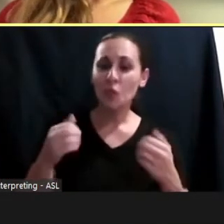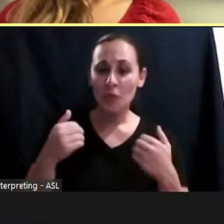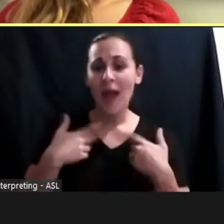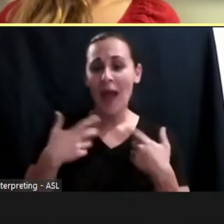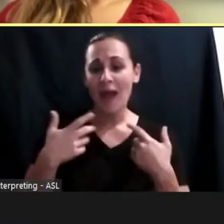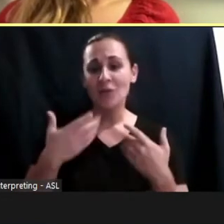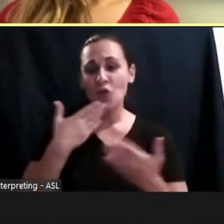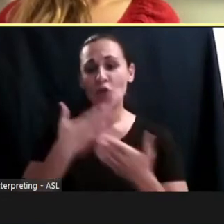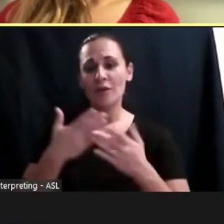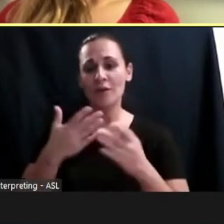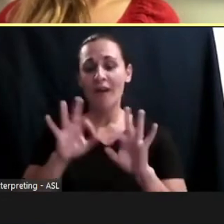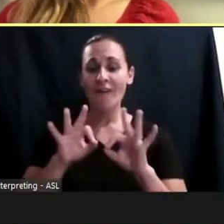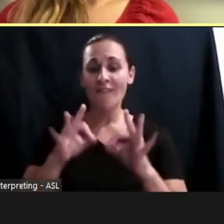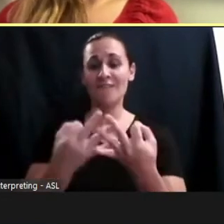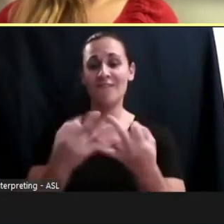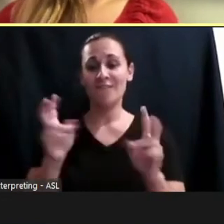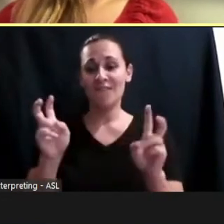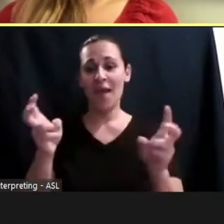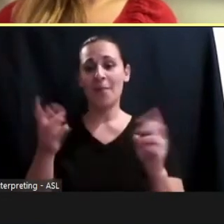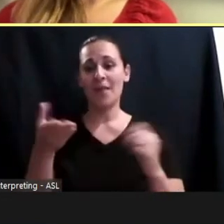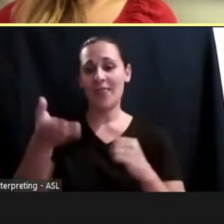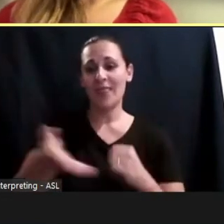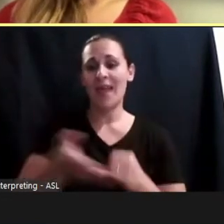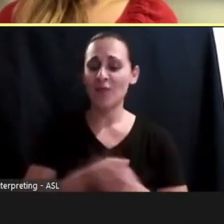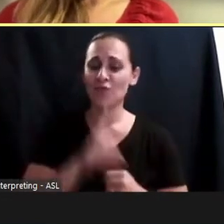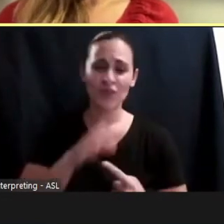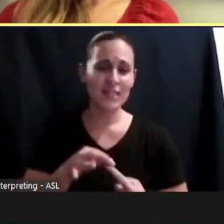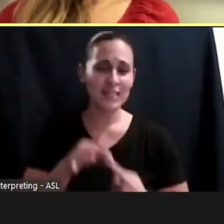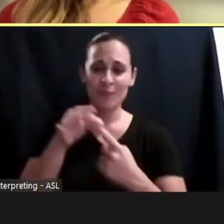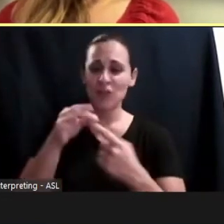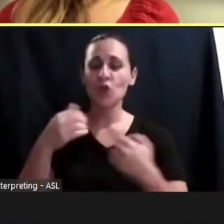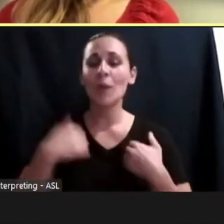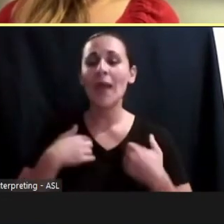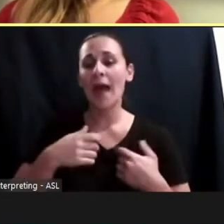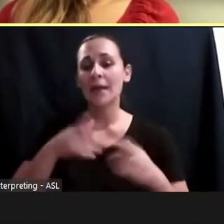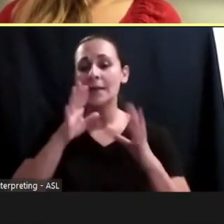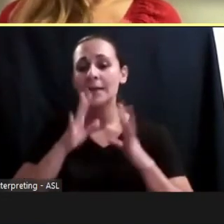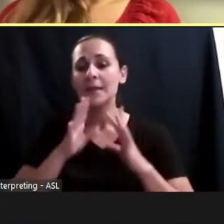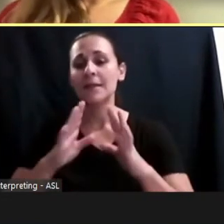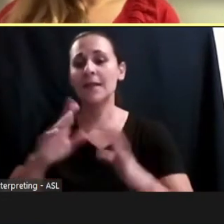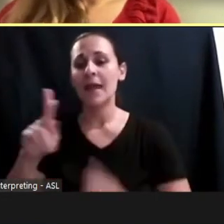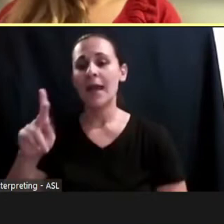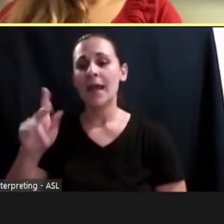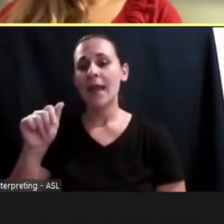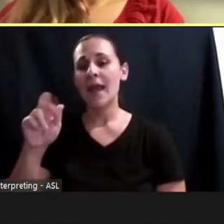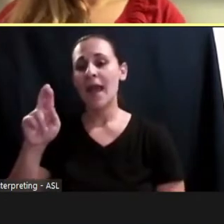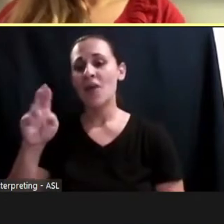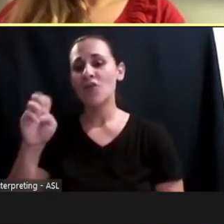it was really special, we had these karaoke nights, I never became a Paralympian myself,